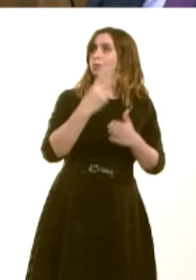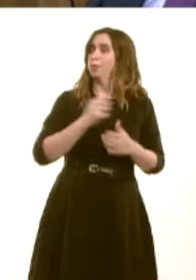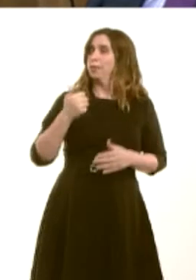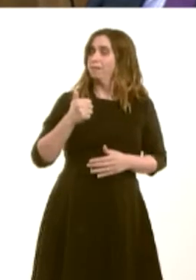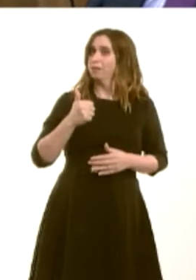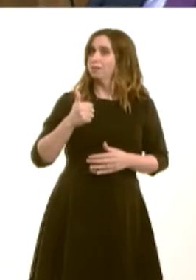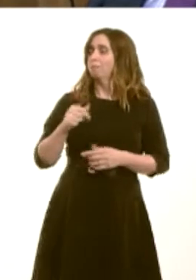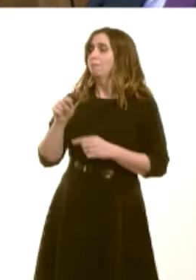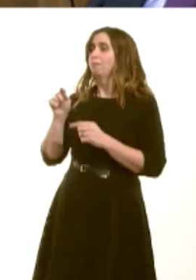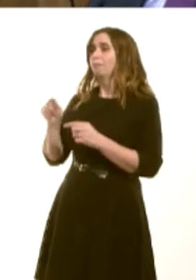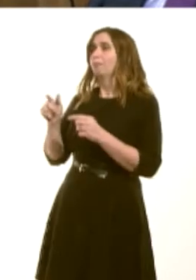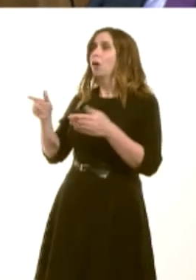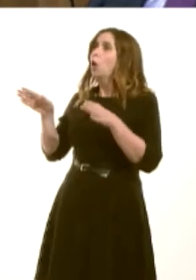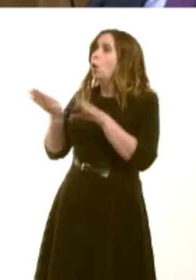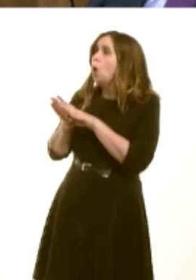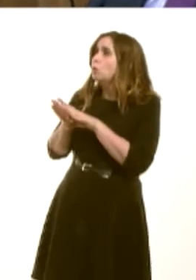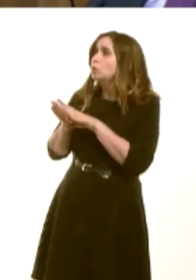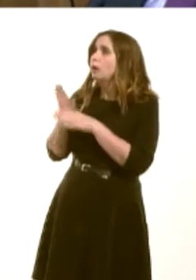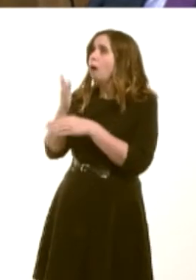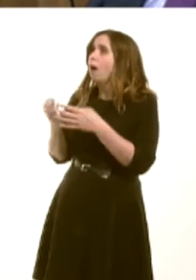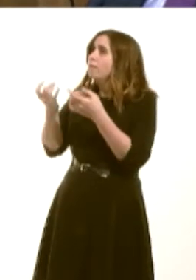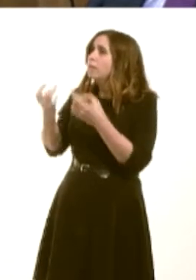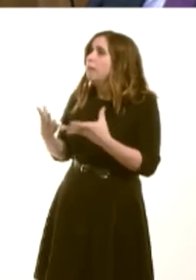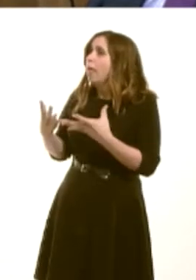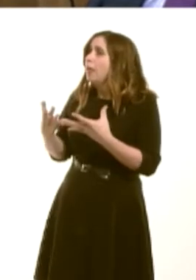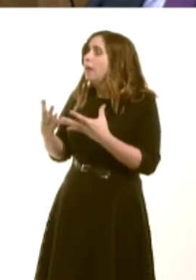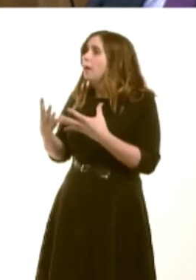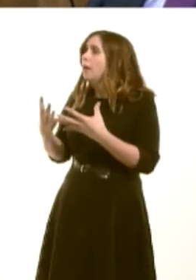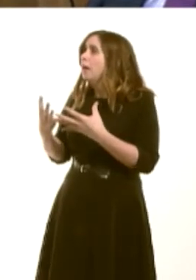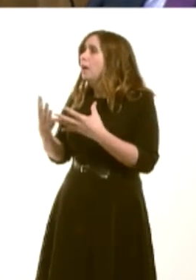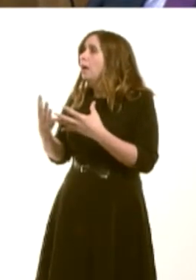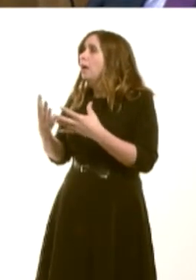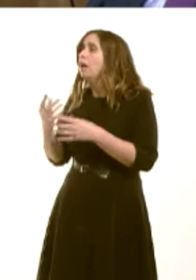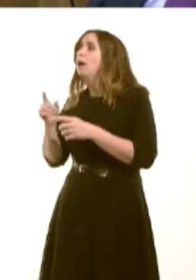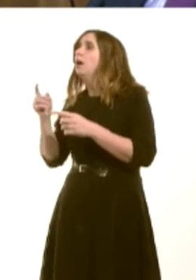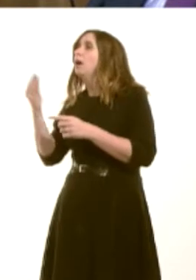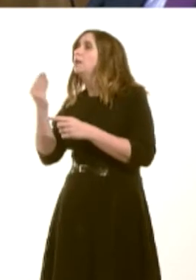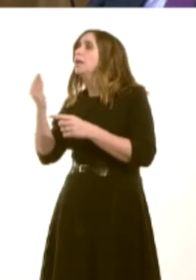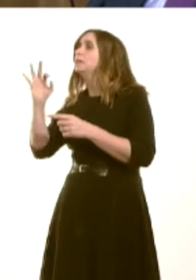of practices closed for half a day a week has reduced from 19 per cent in 2011 to 6